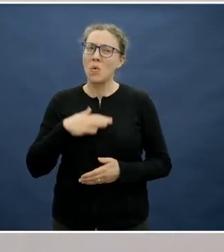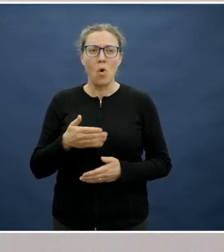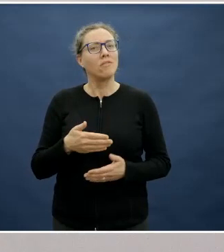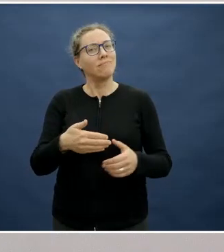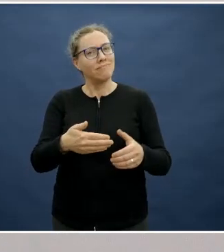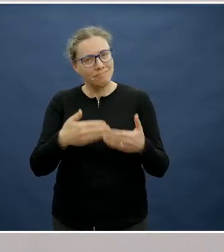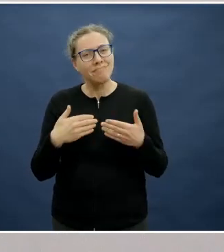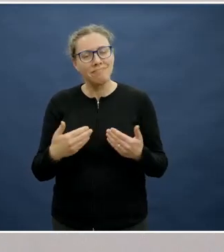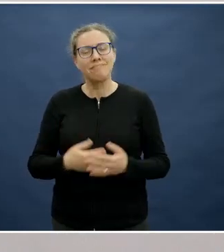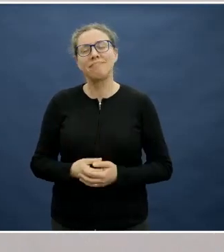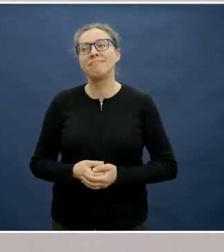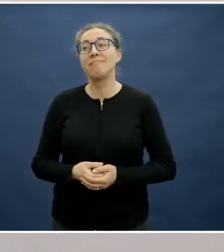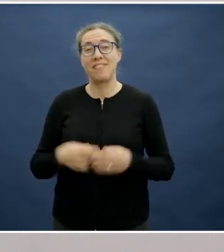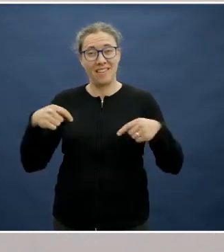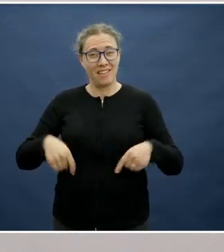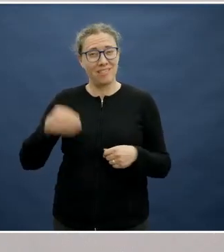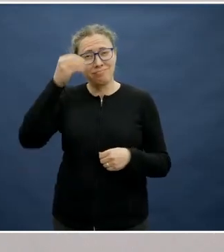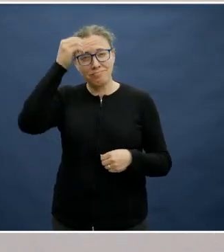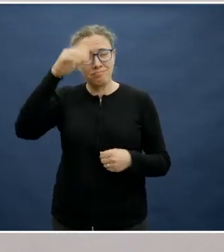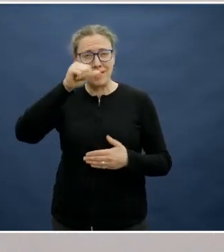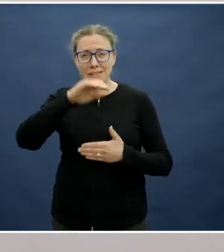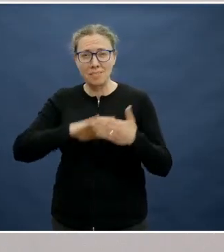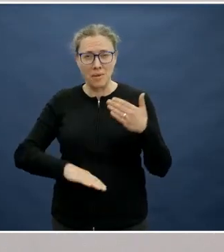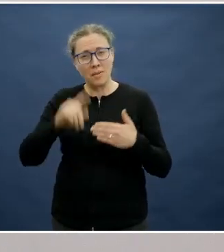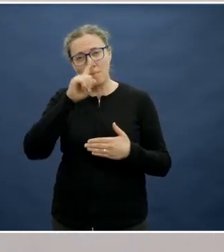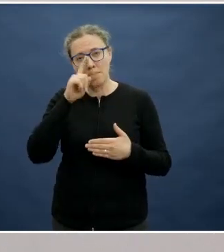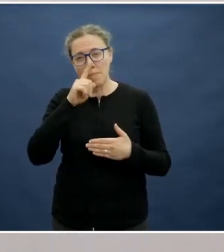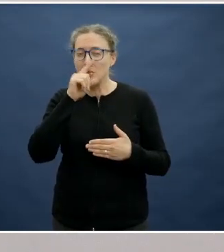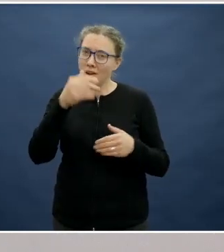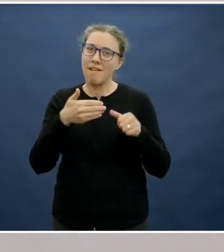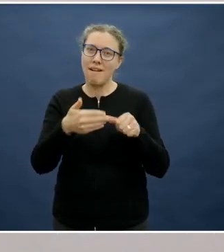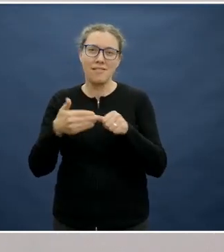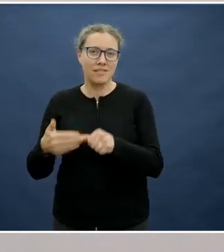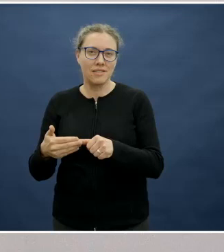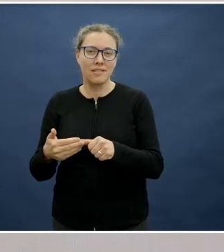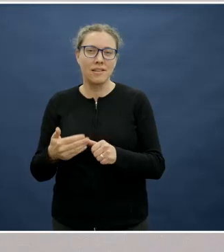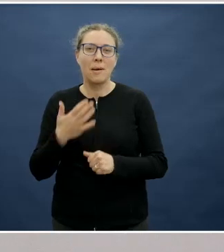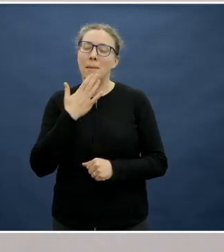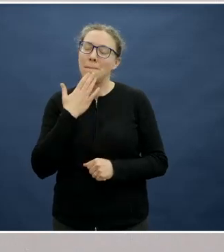can actually directly answer your concerns. So don't be shy in coming forward with your questions.